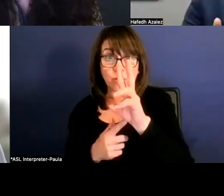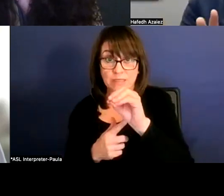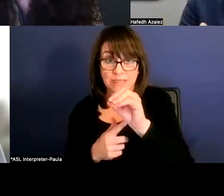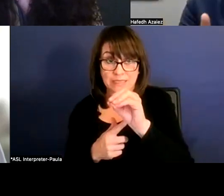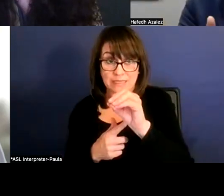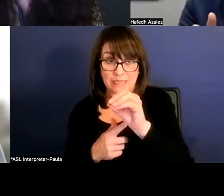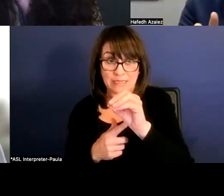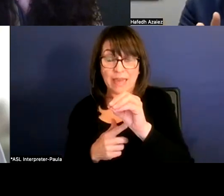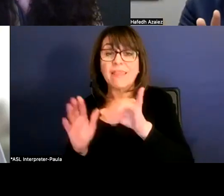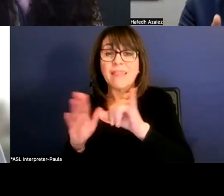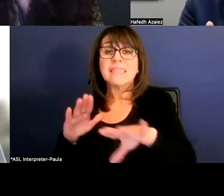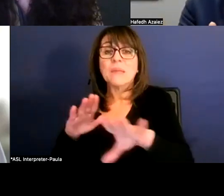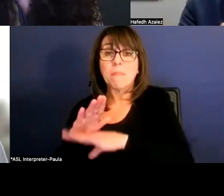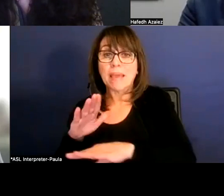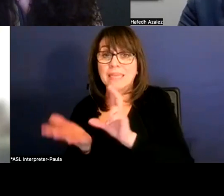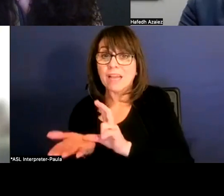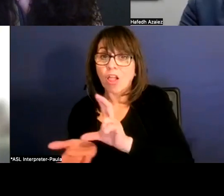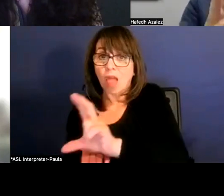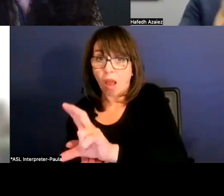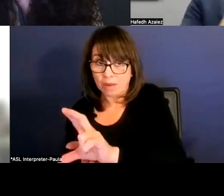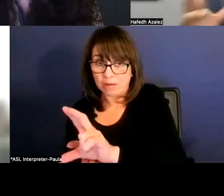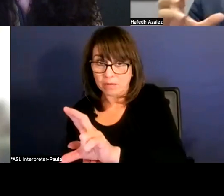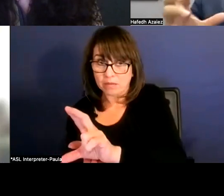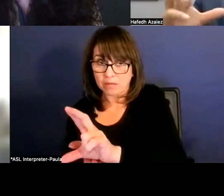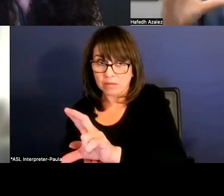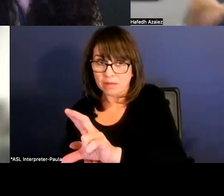that's the basic allotment. So that's what they say things